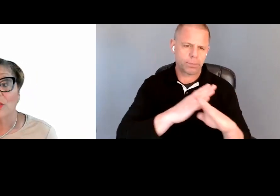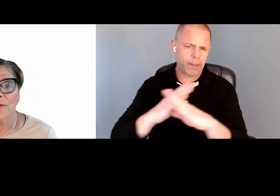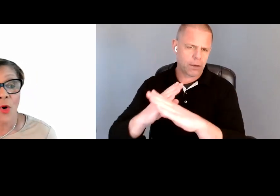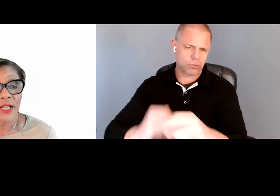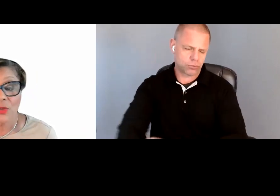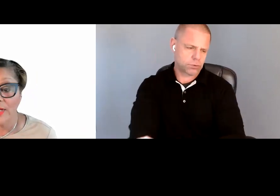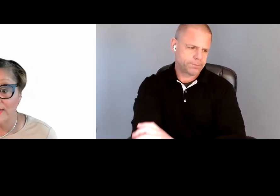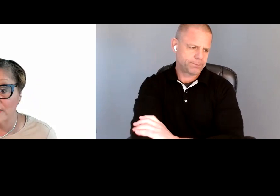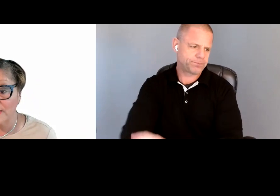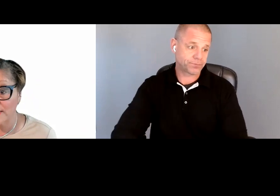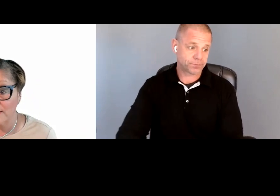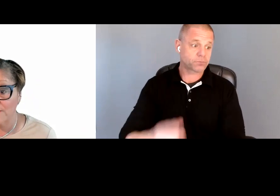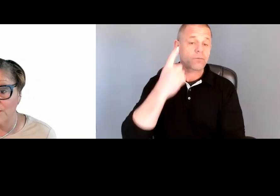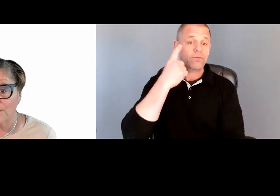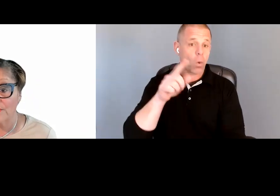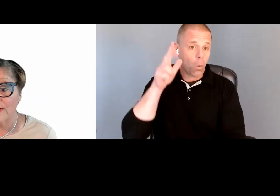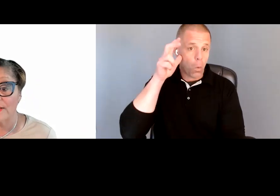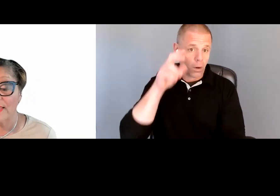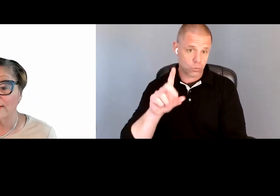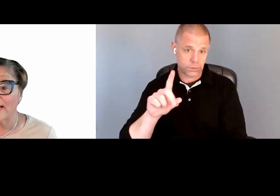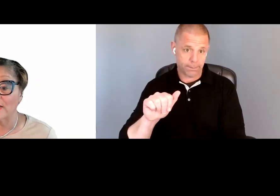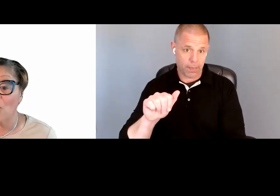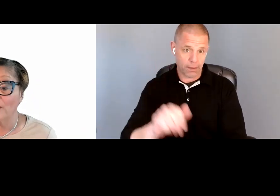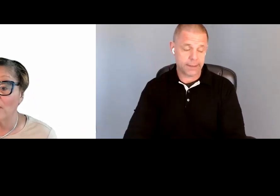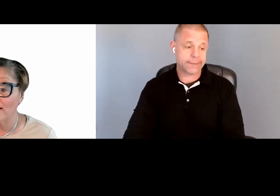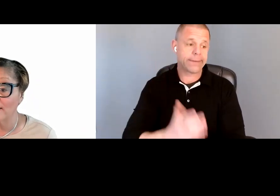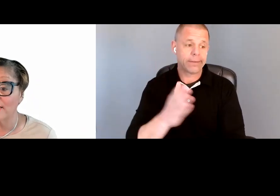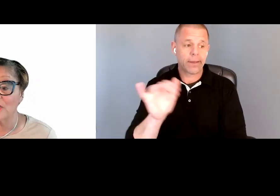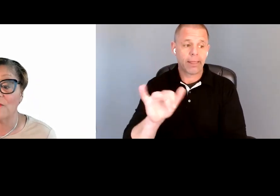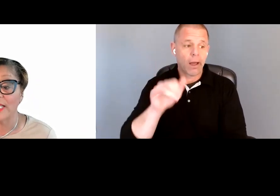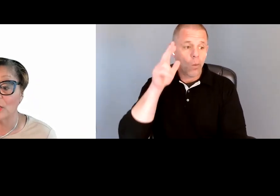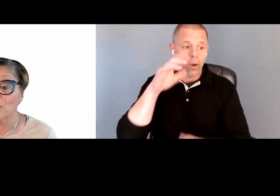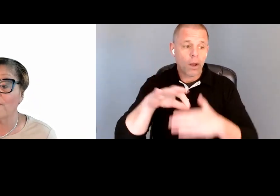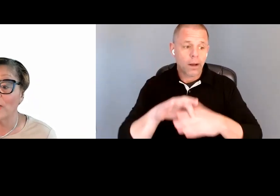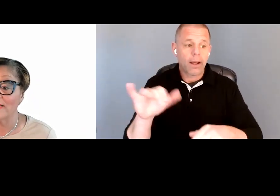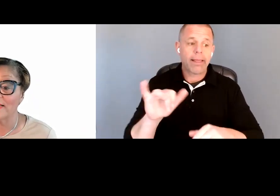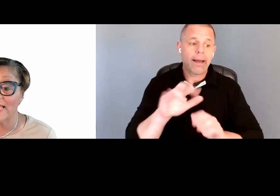So for auditory disabilities, things like the audio content, such as videos with voices and